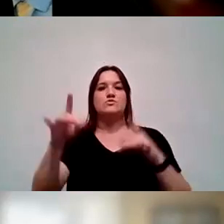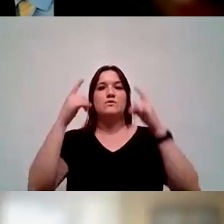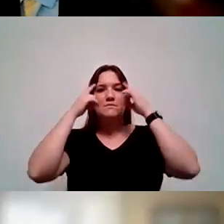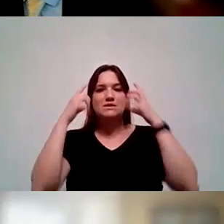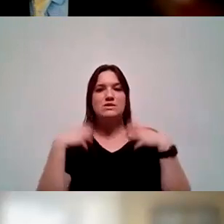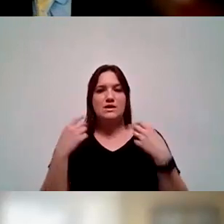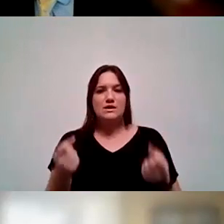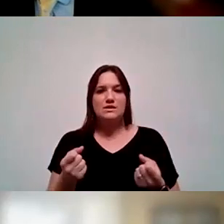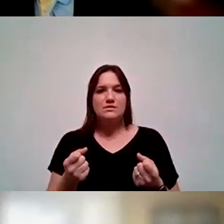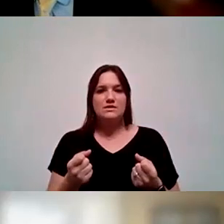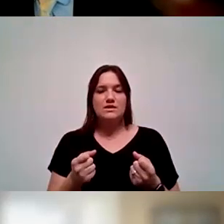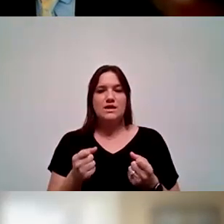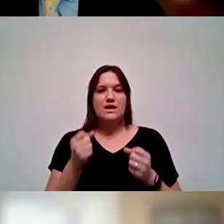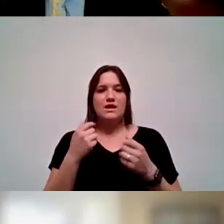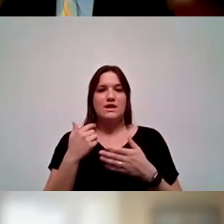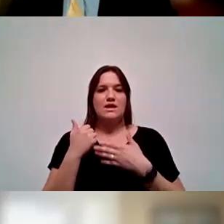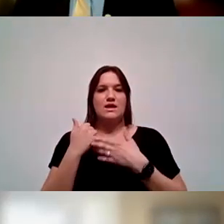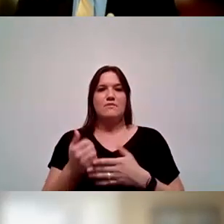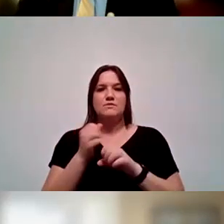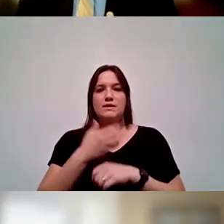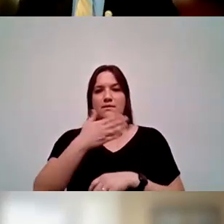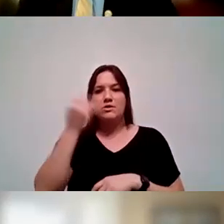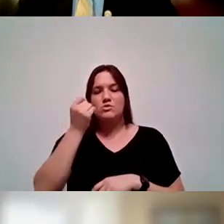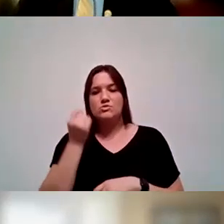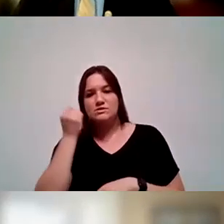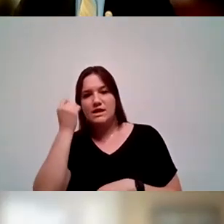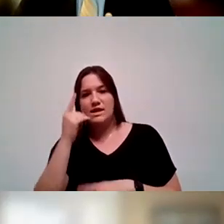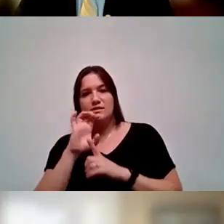It helps you create a better understanding of the environment that we live in, both